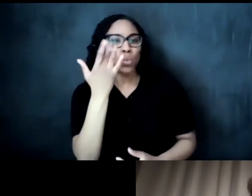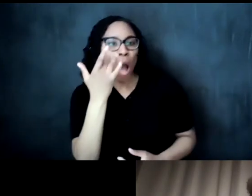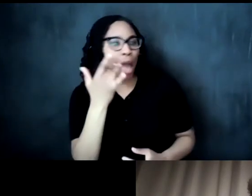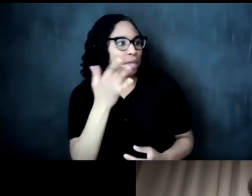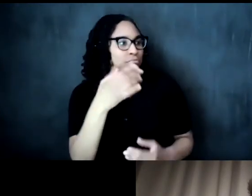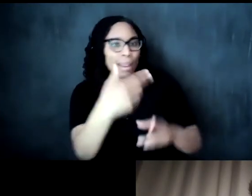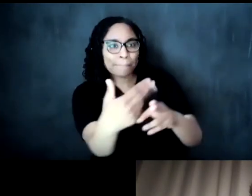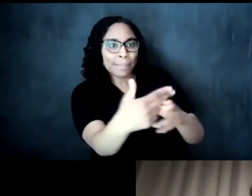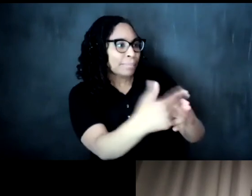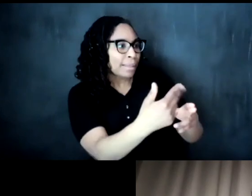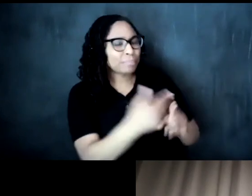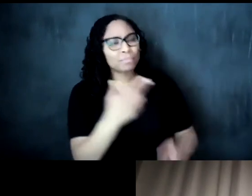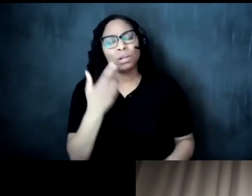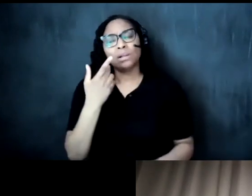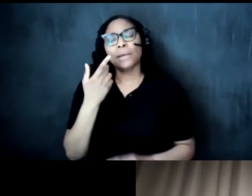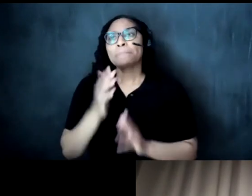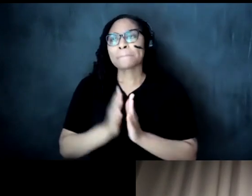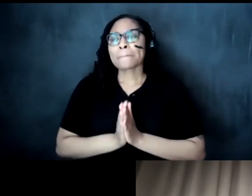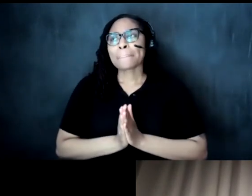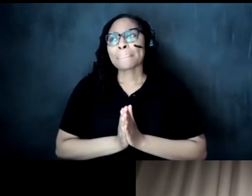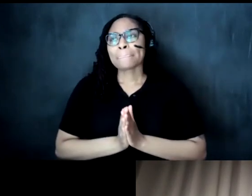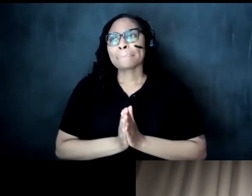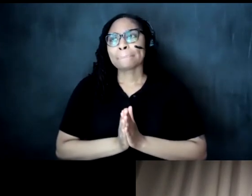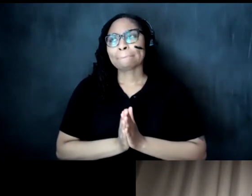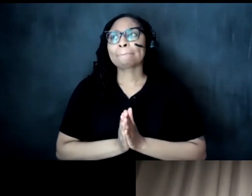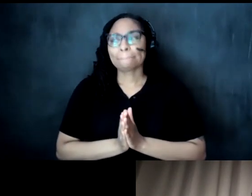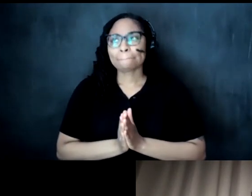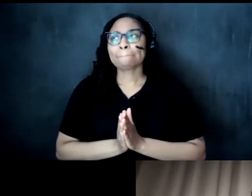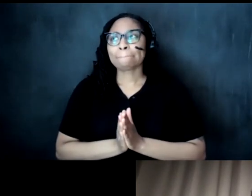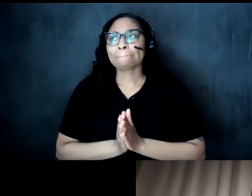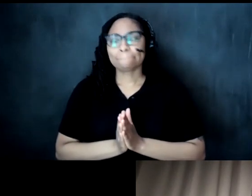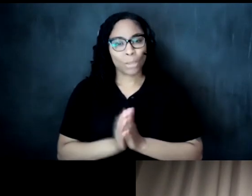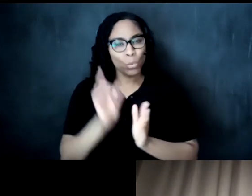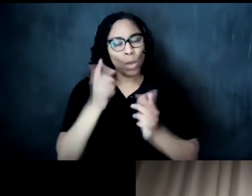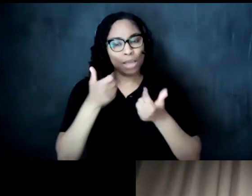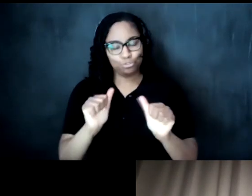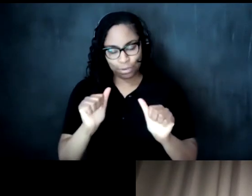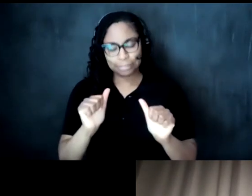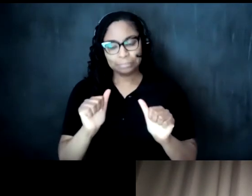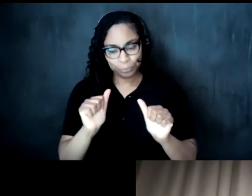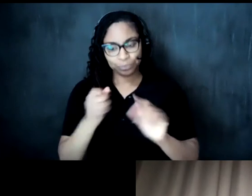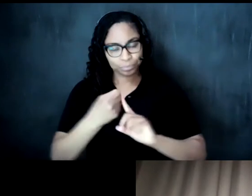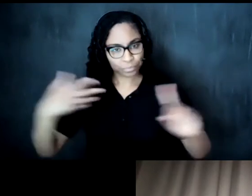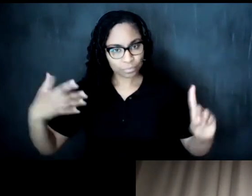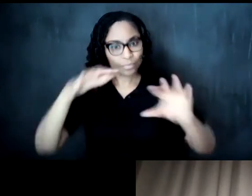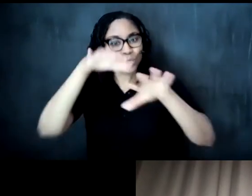me is that it reminds me precisely what i tried to highlight that that that there is a tradition in